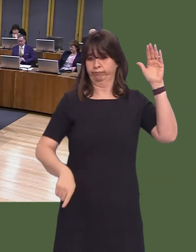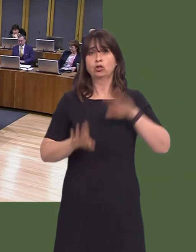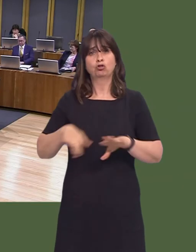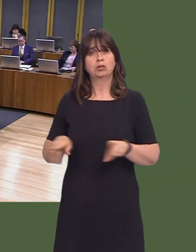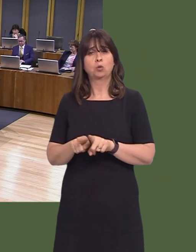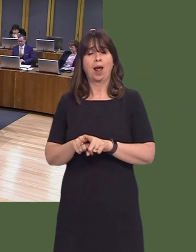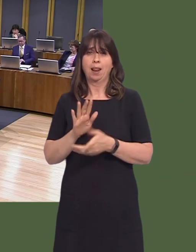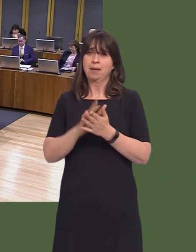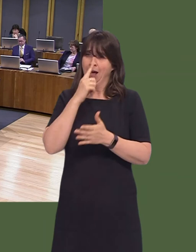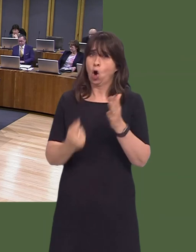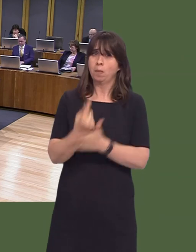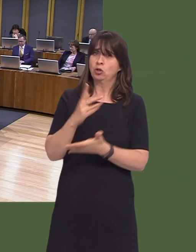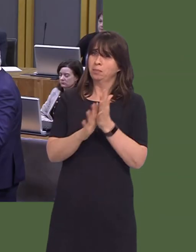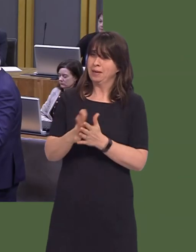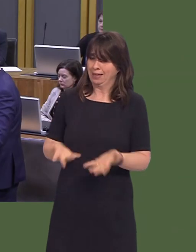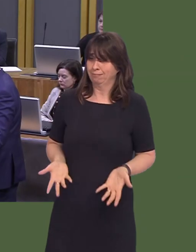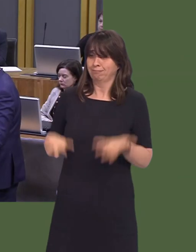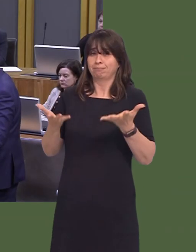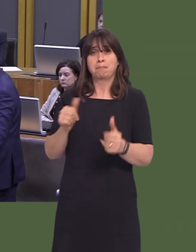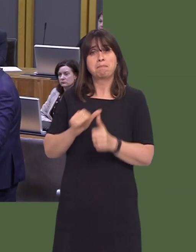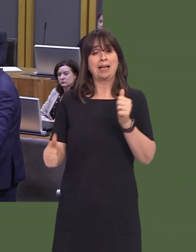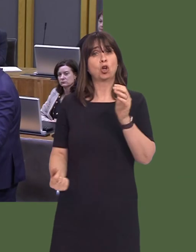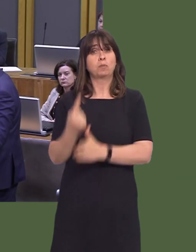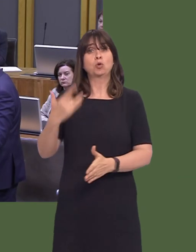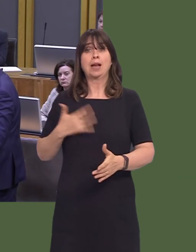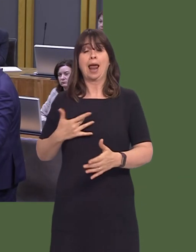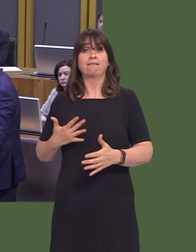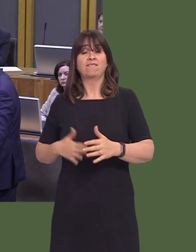means providing them with the best start in life and the support they need, and the opportunities